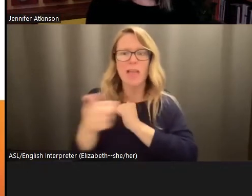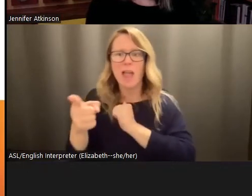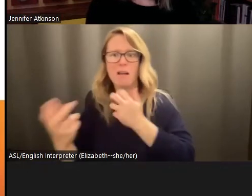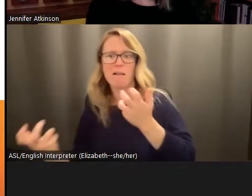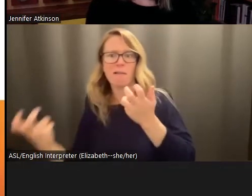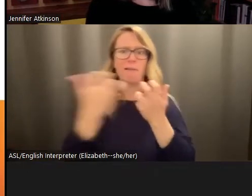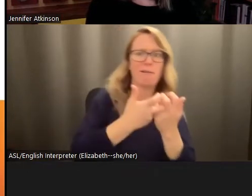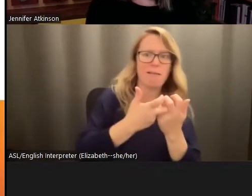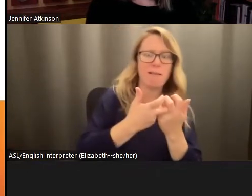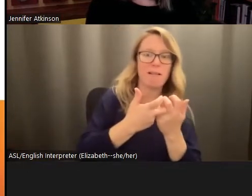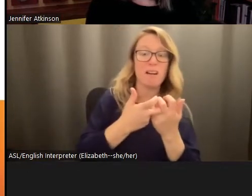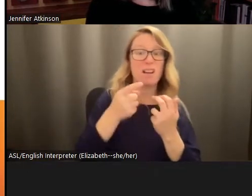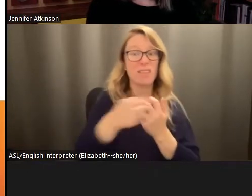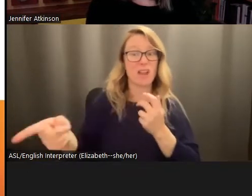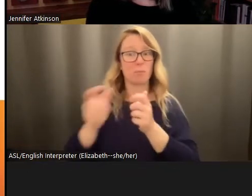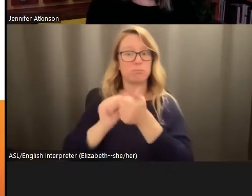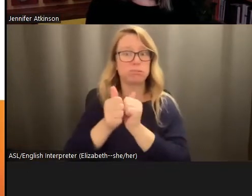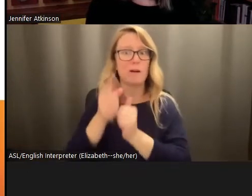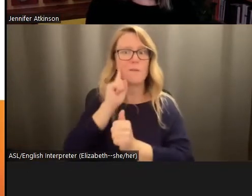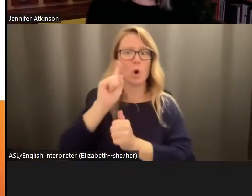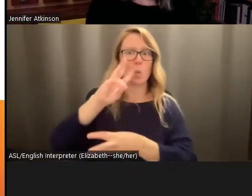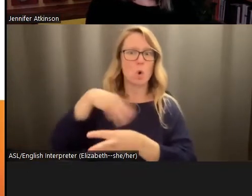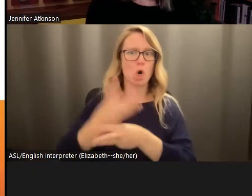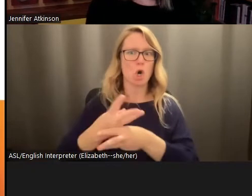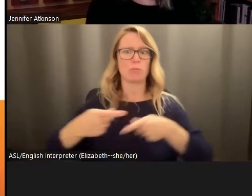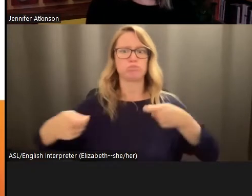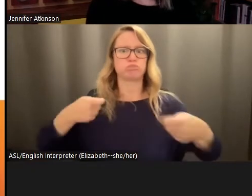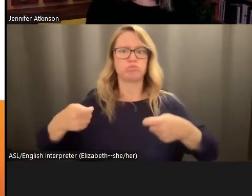competing for world domination. We have like China, Russia, all